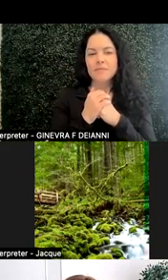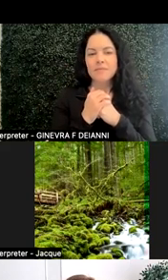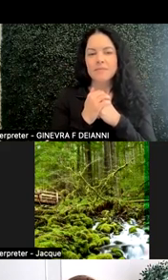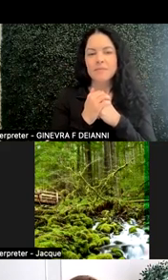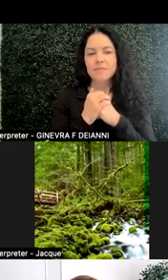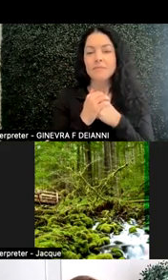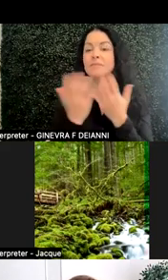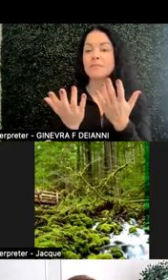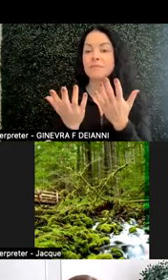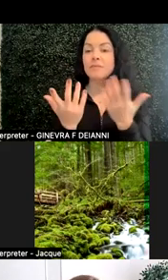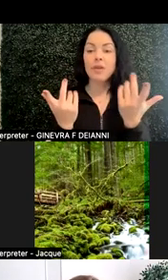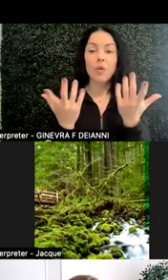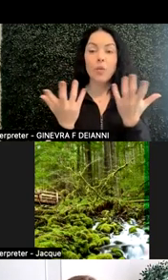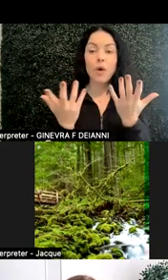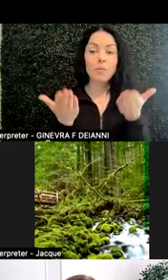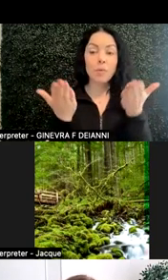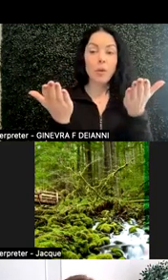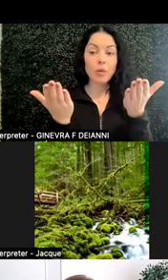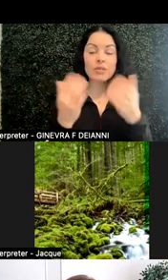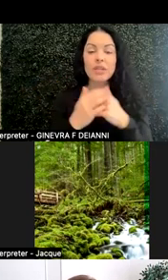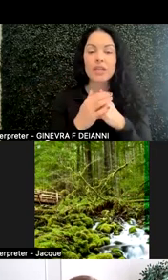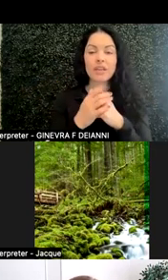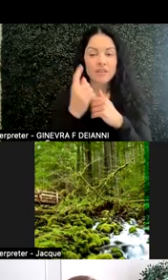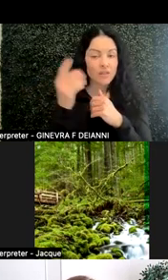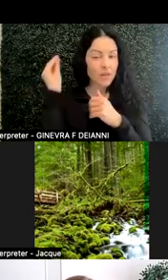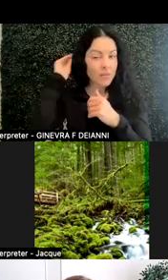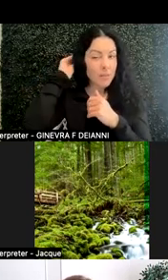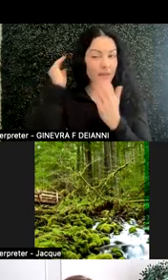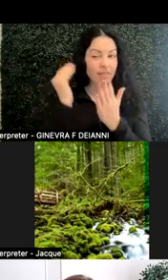OK, so what I'm proposing. So keeping in mind that list of what students